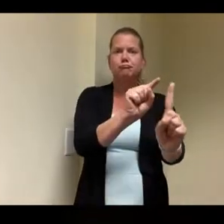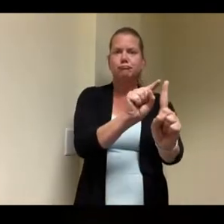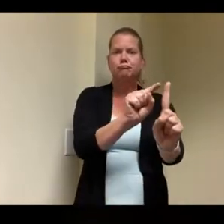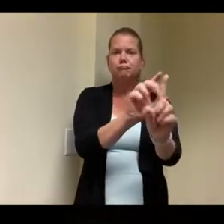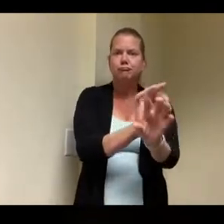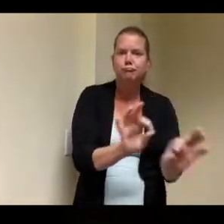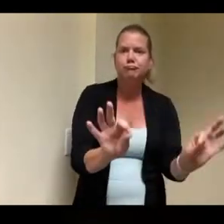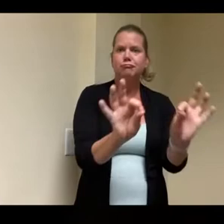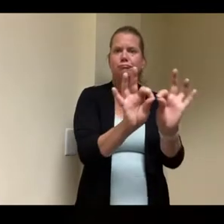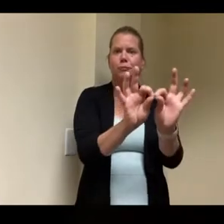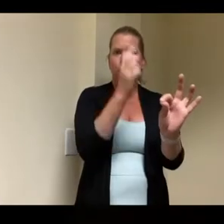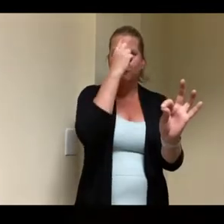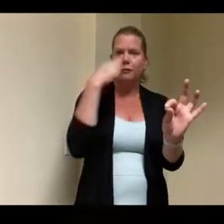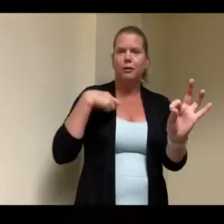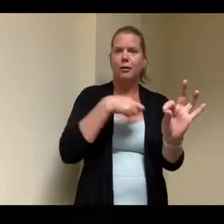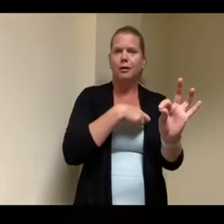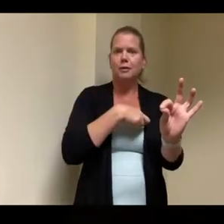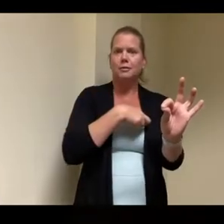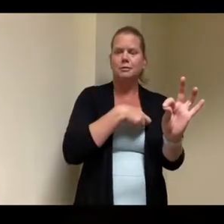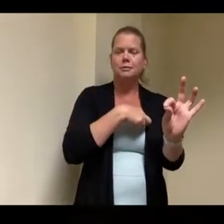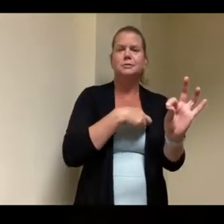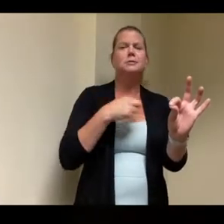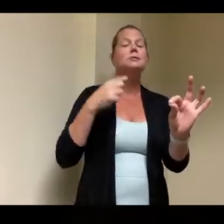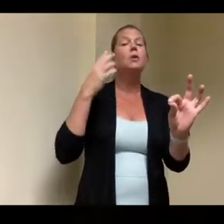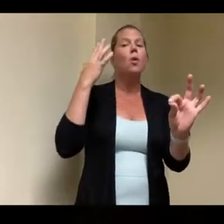a roof over their head which we're going to be talking about today